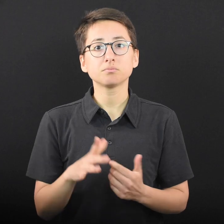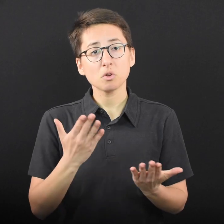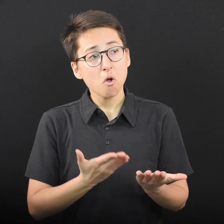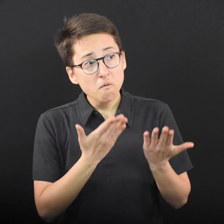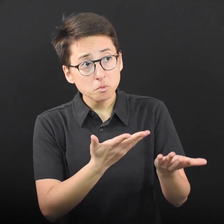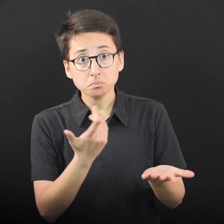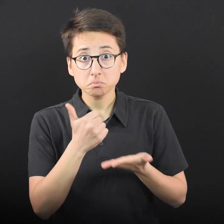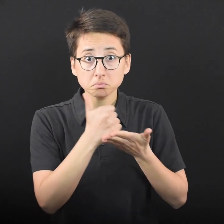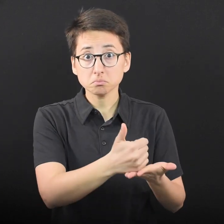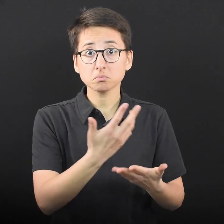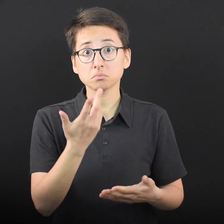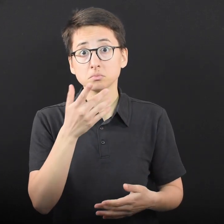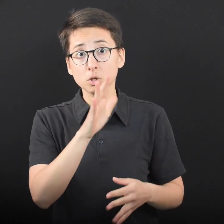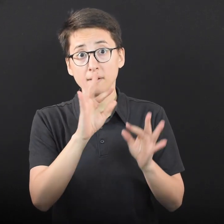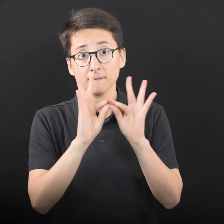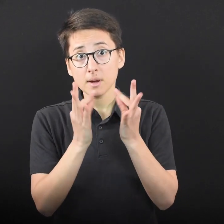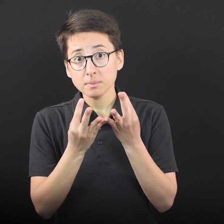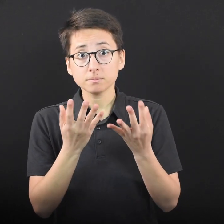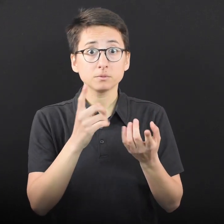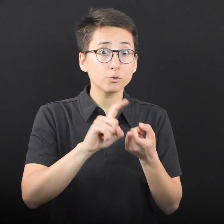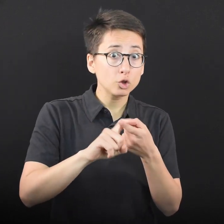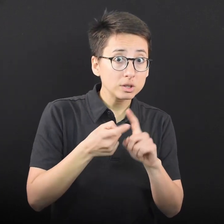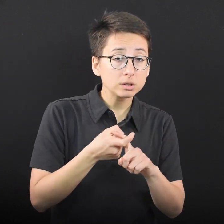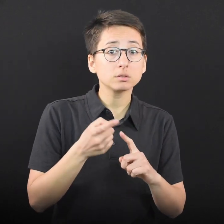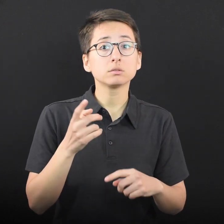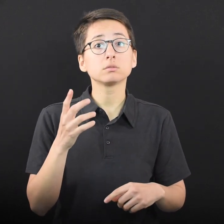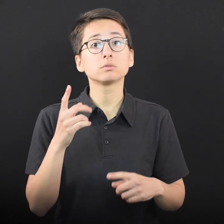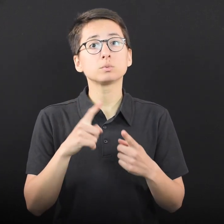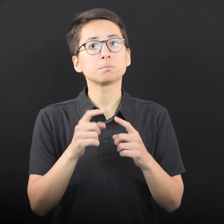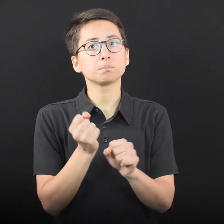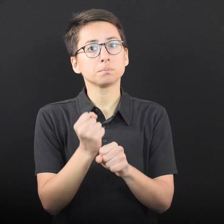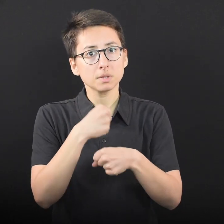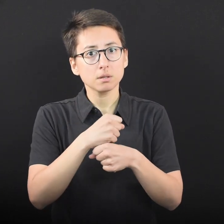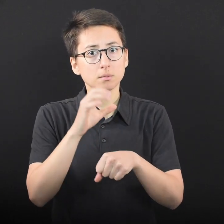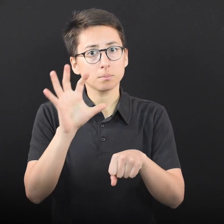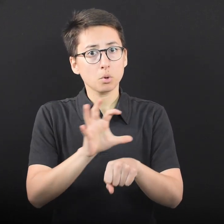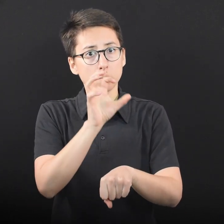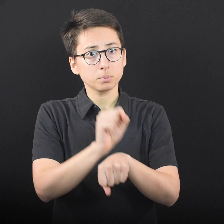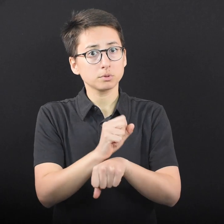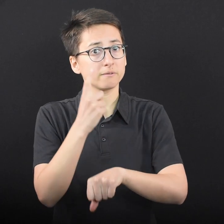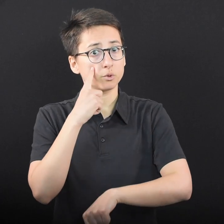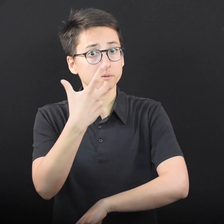Offer to help your family member or friend make a vaccination appointment at a location nearby